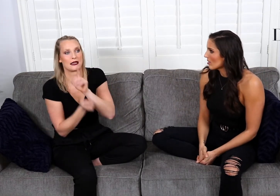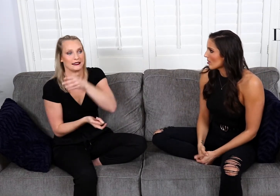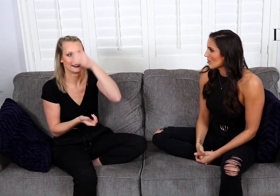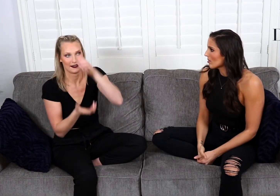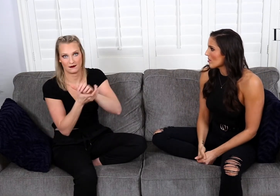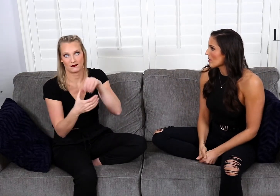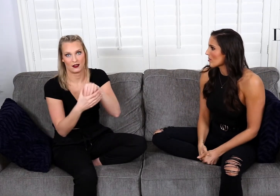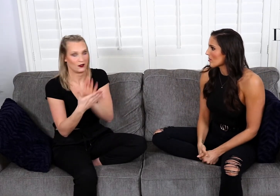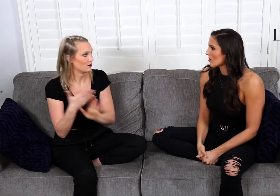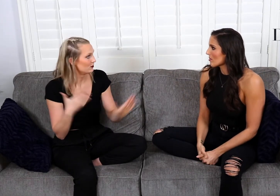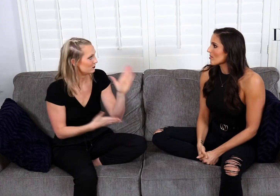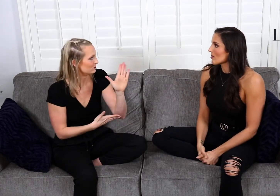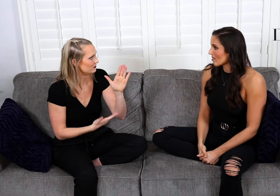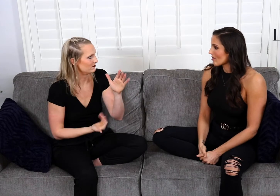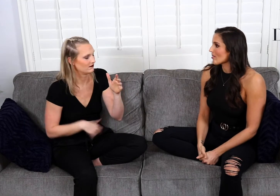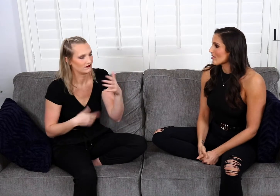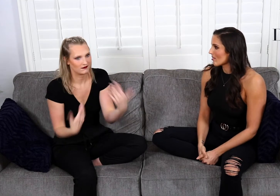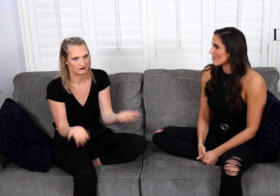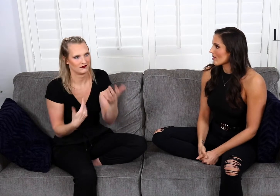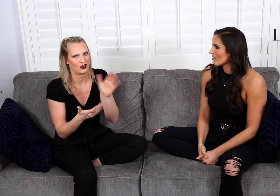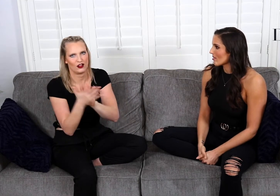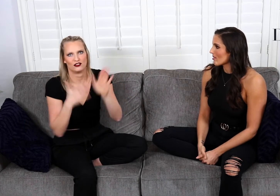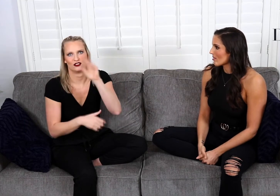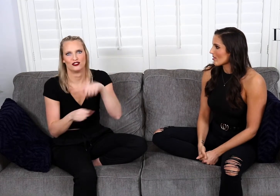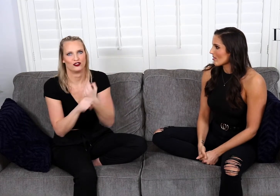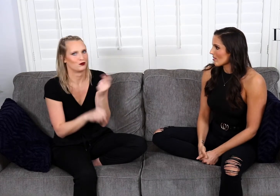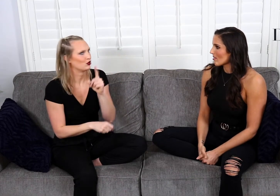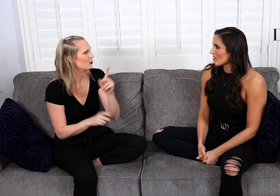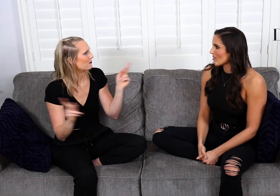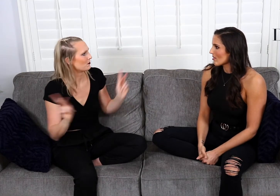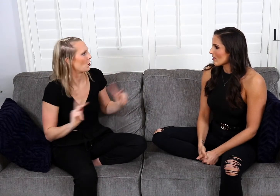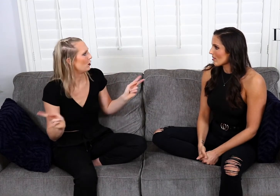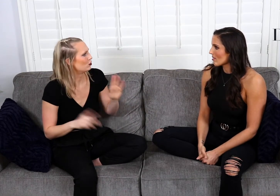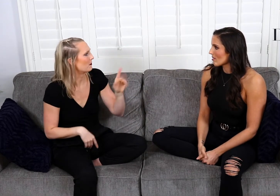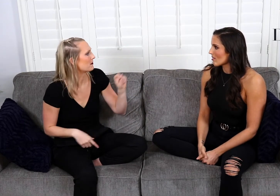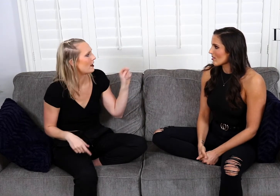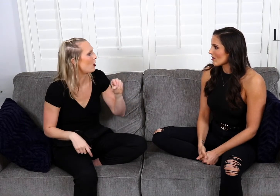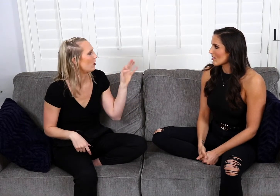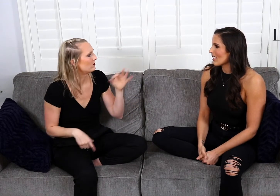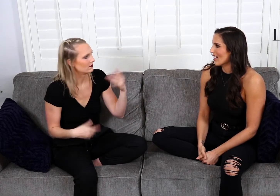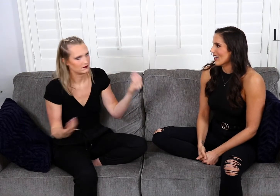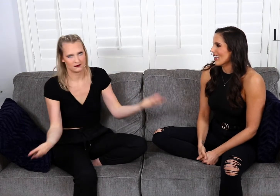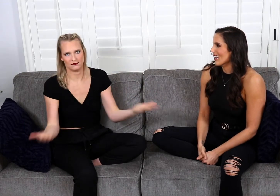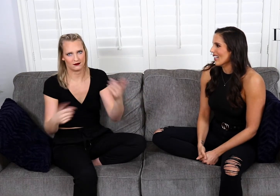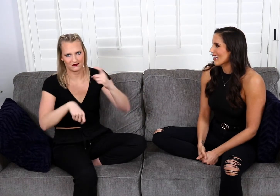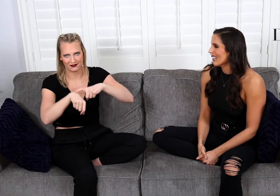and she met her husband in college. And so in college, this is where you party of your butt off.